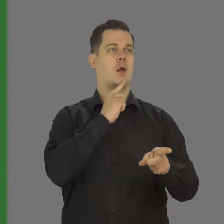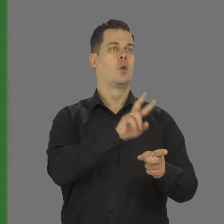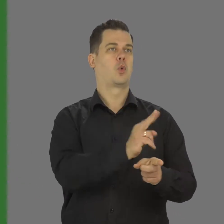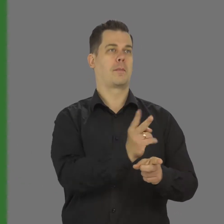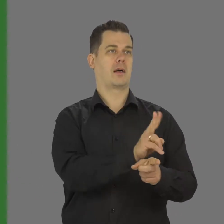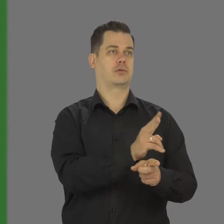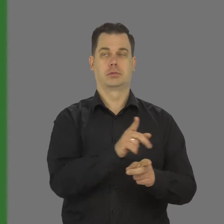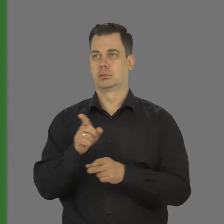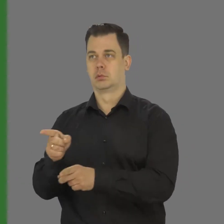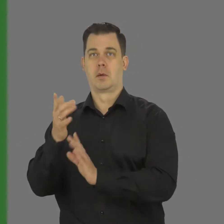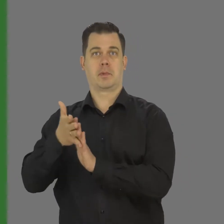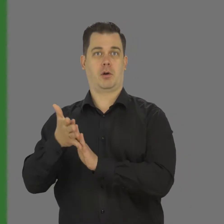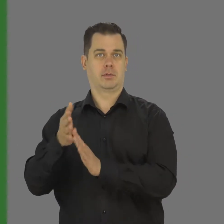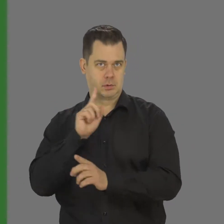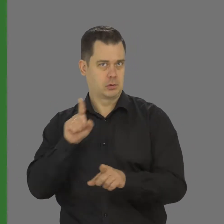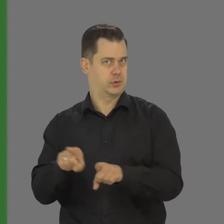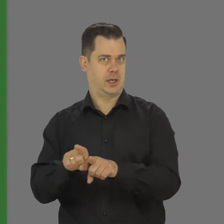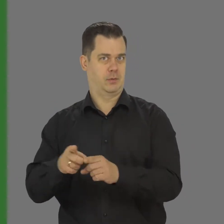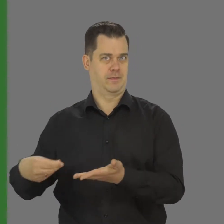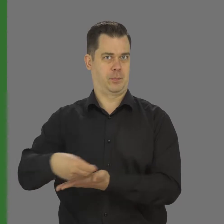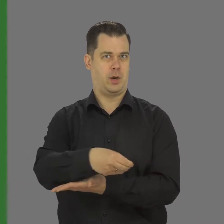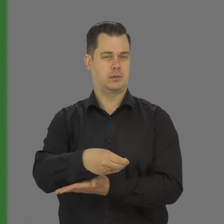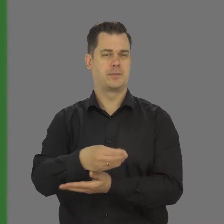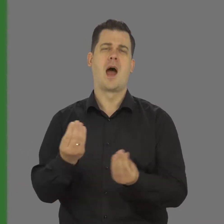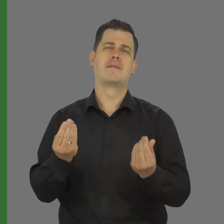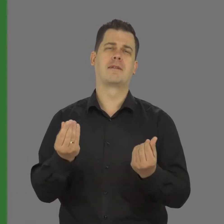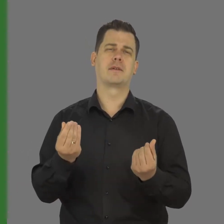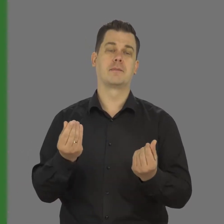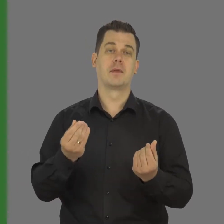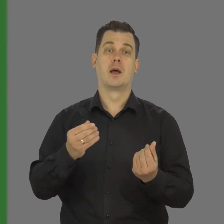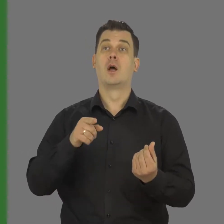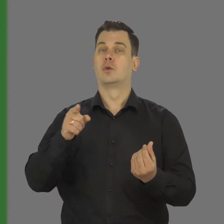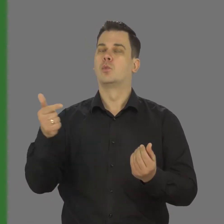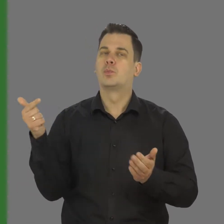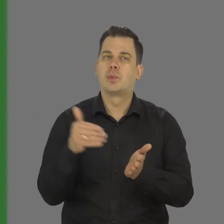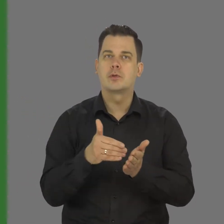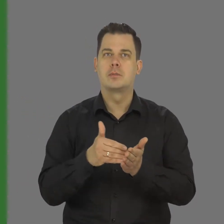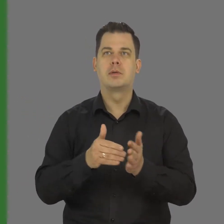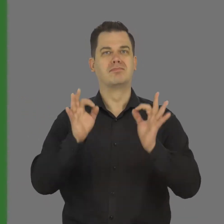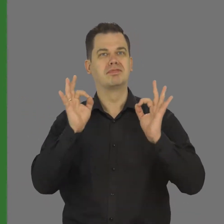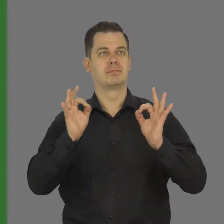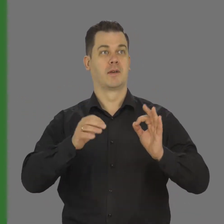therefore he deserves a remuneration for it. And since we're talking about the budget ... Regular attention to the availability of events